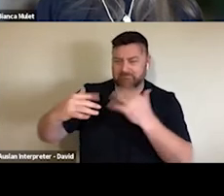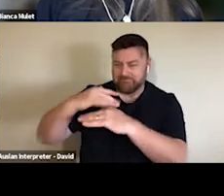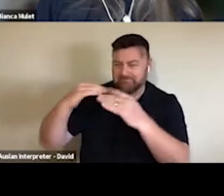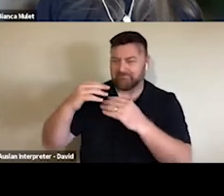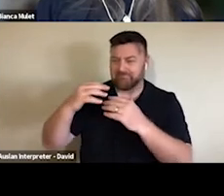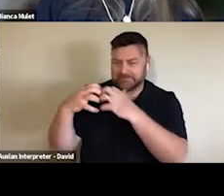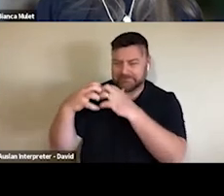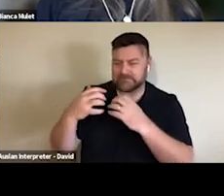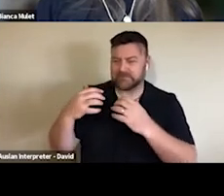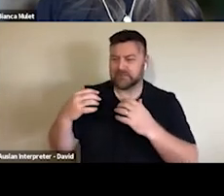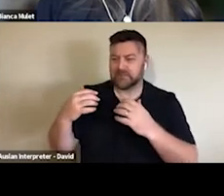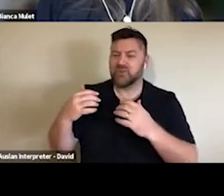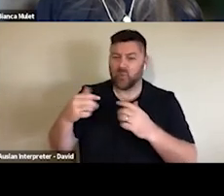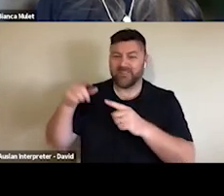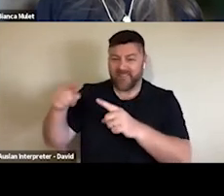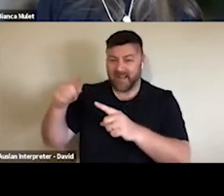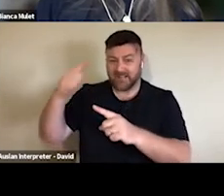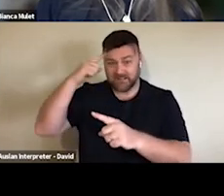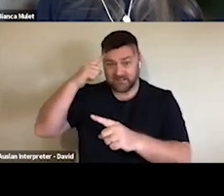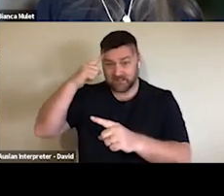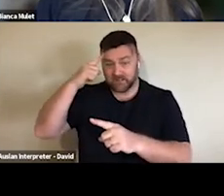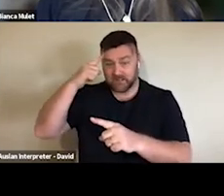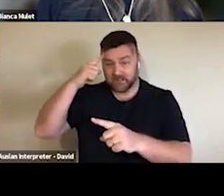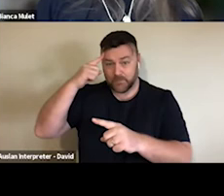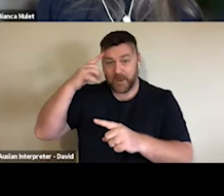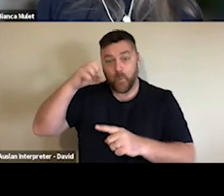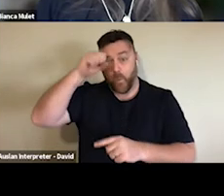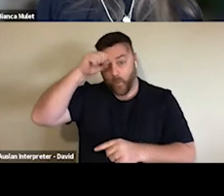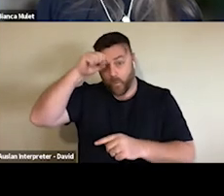reflecting on the experience of being at a venue where there were physical distancing